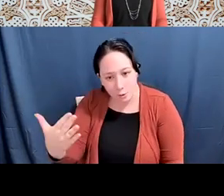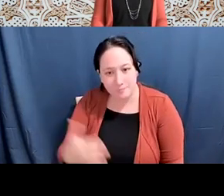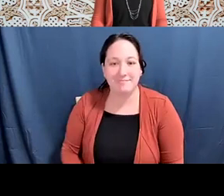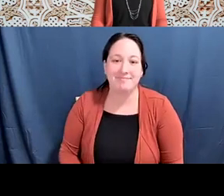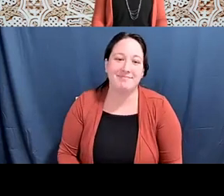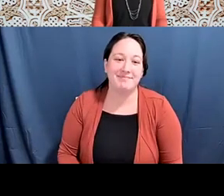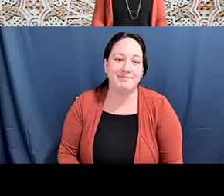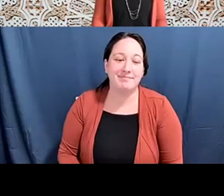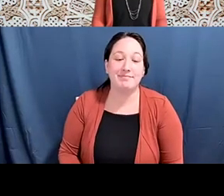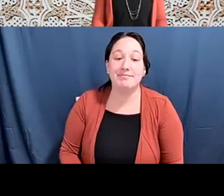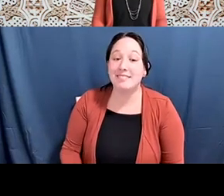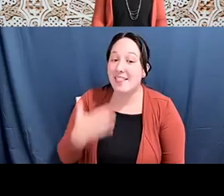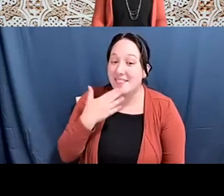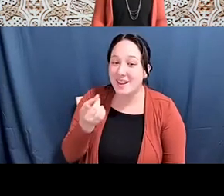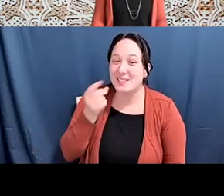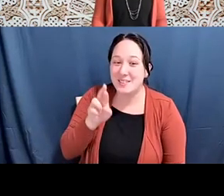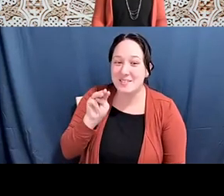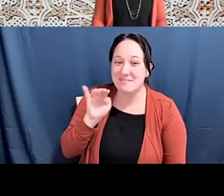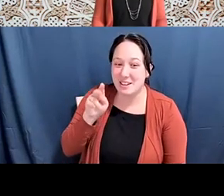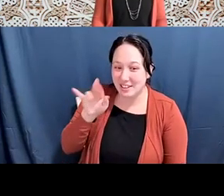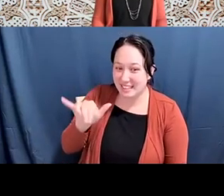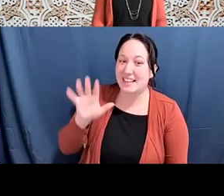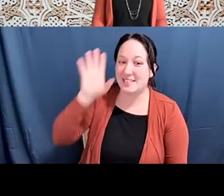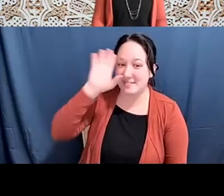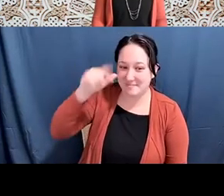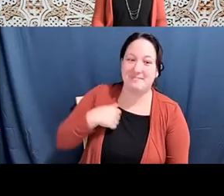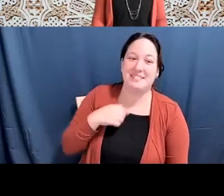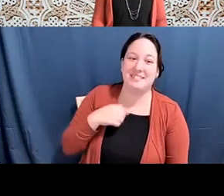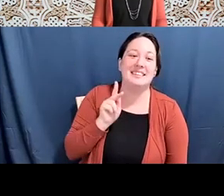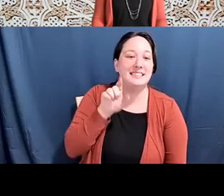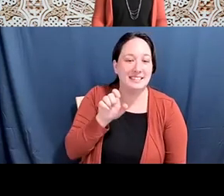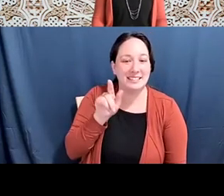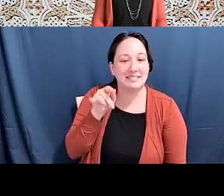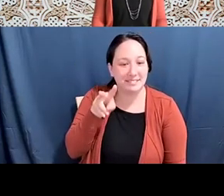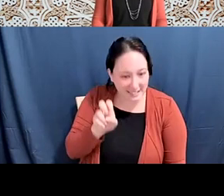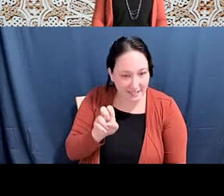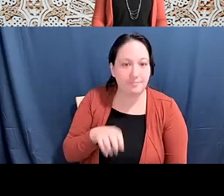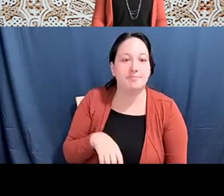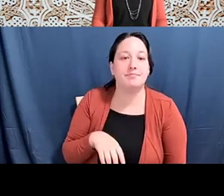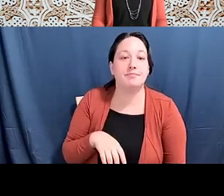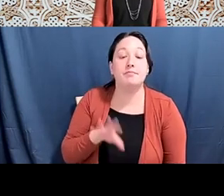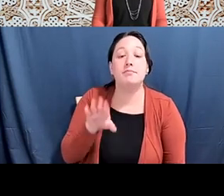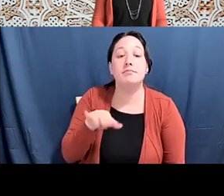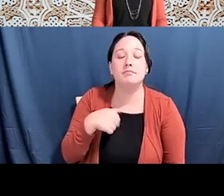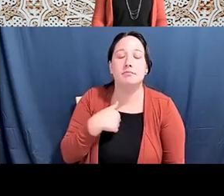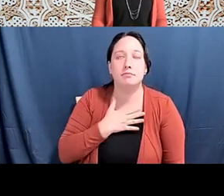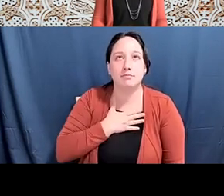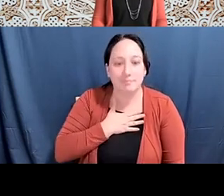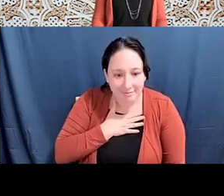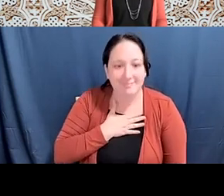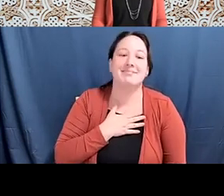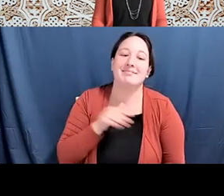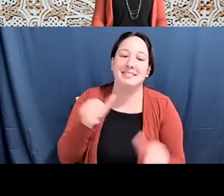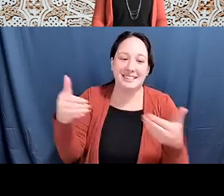Kyle Livie (he/him/his): Thank you, Dr. McCarty my name is Dr. Kyle Livie and thank you, Dr. Michel, it's my pleasure to introduce Dr. Katherine H Lee.